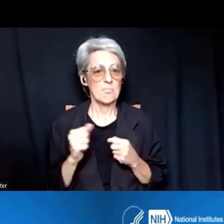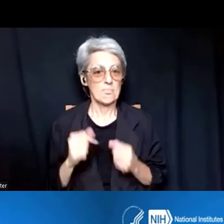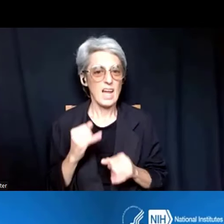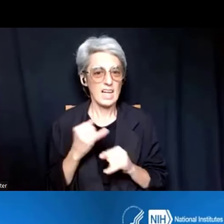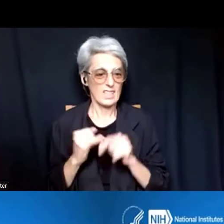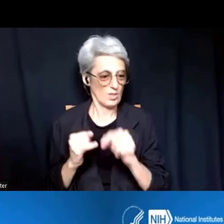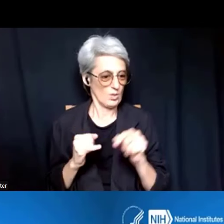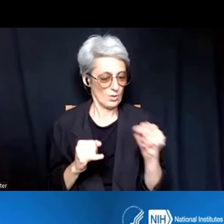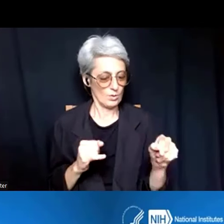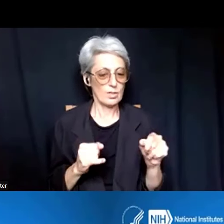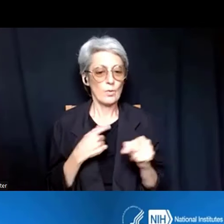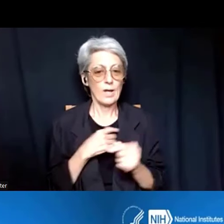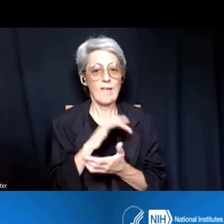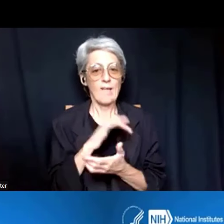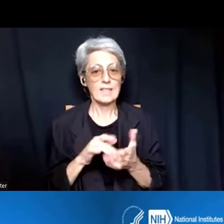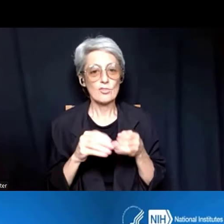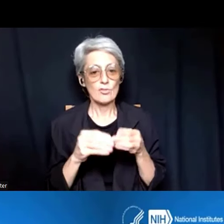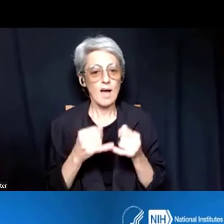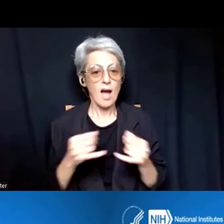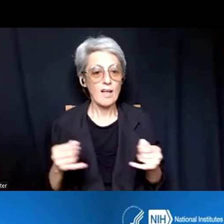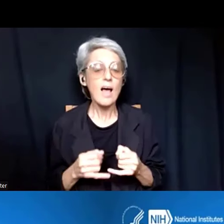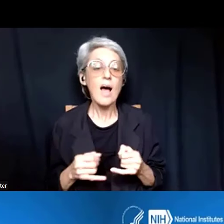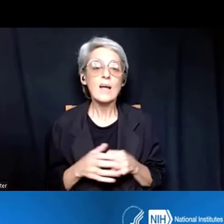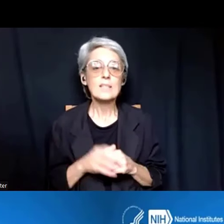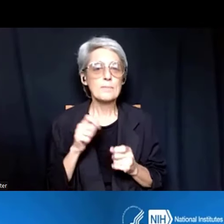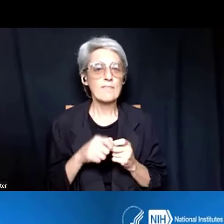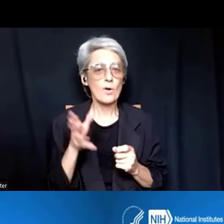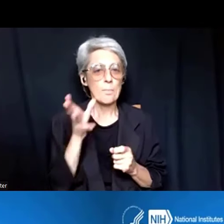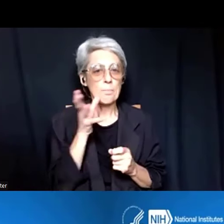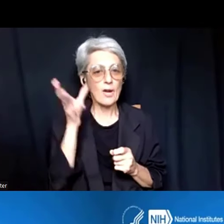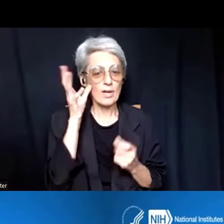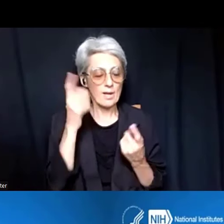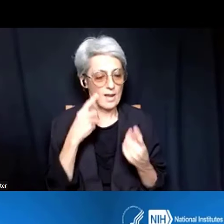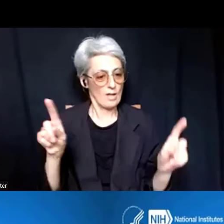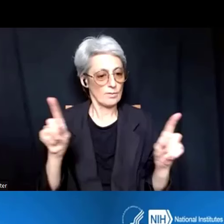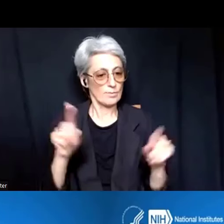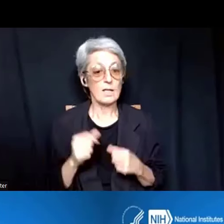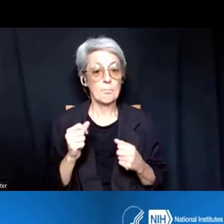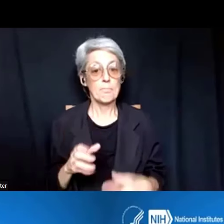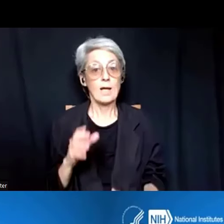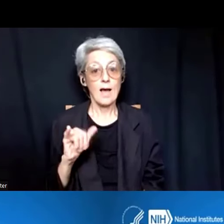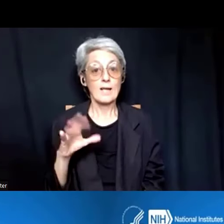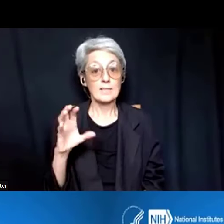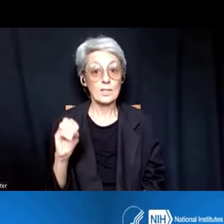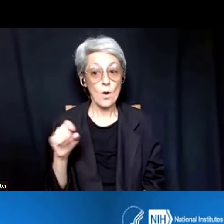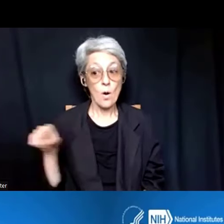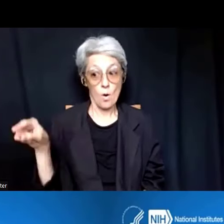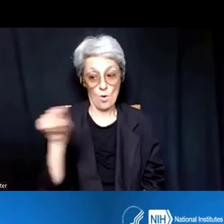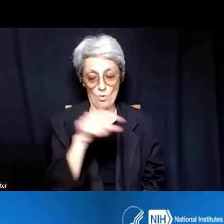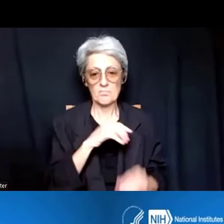particularly for the parents' announcements. Many ICOs put out their own training announcements. So, what's going to be --